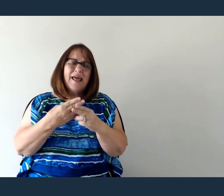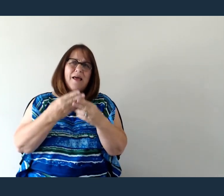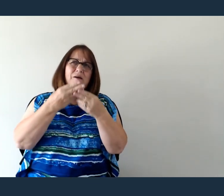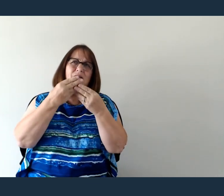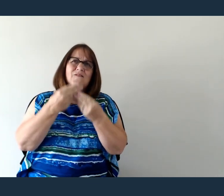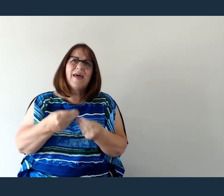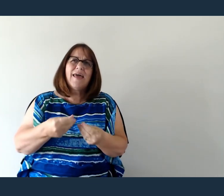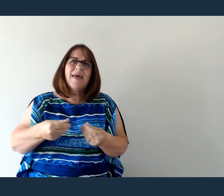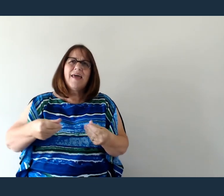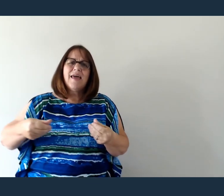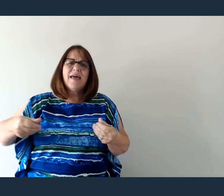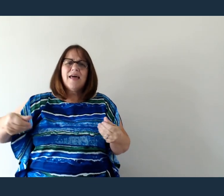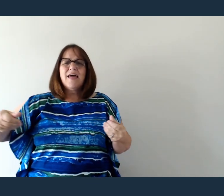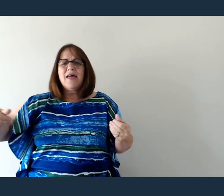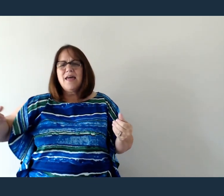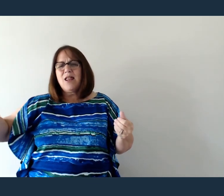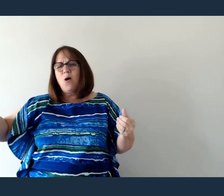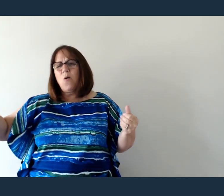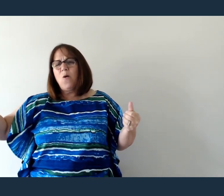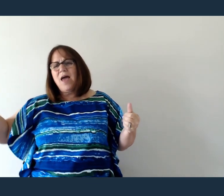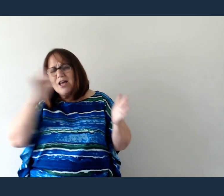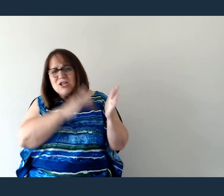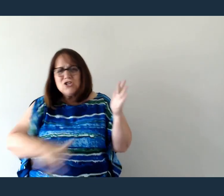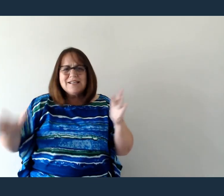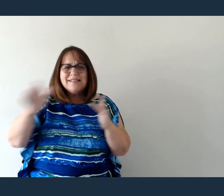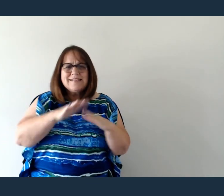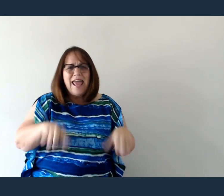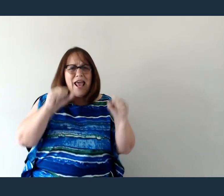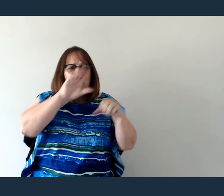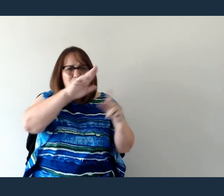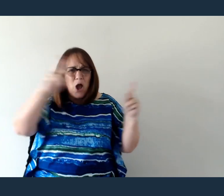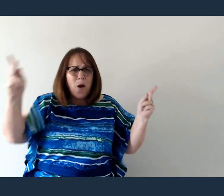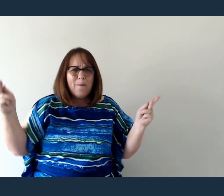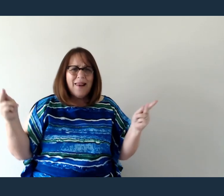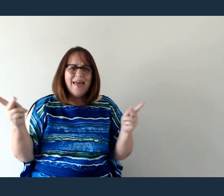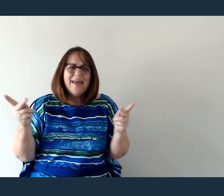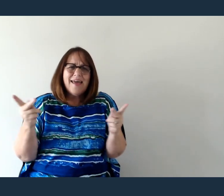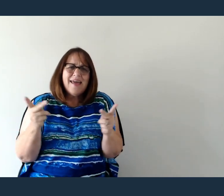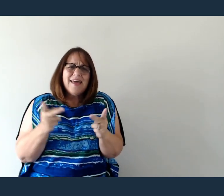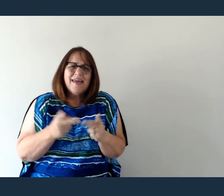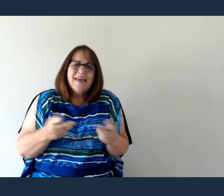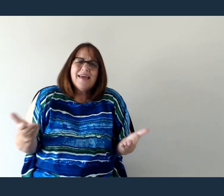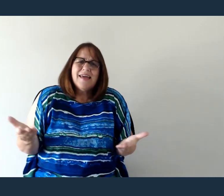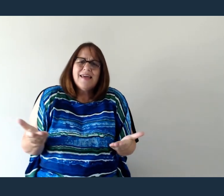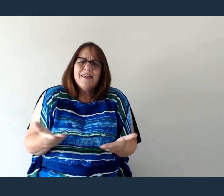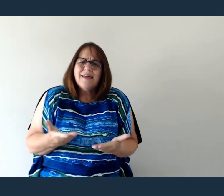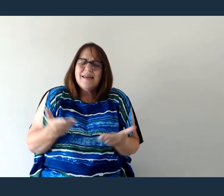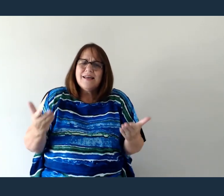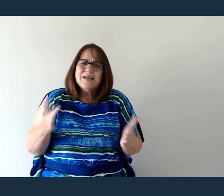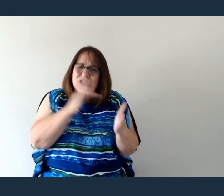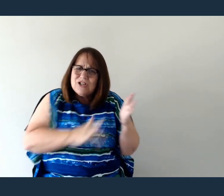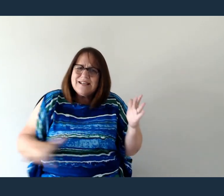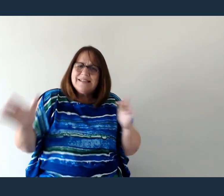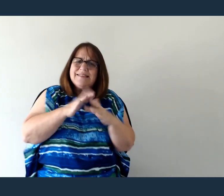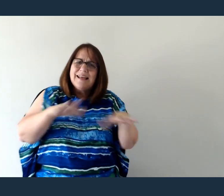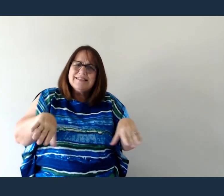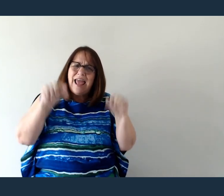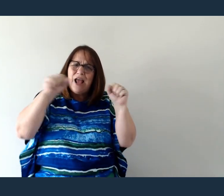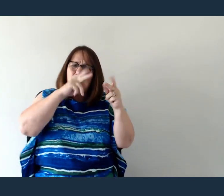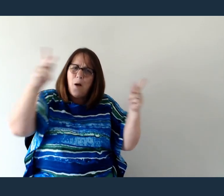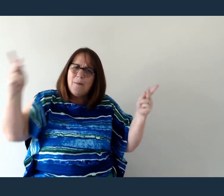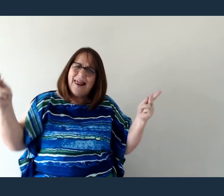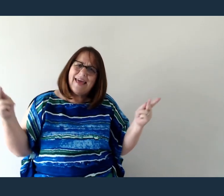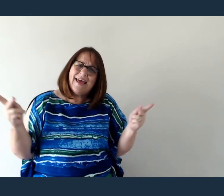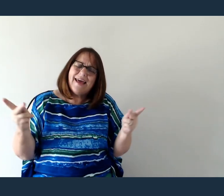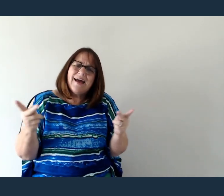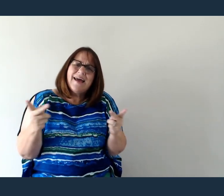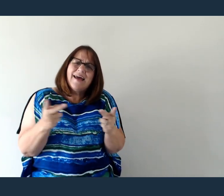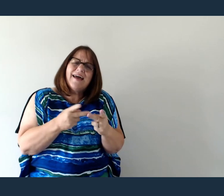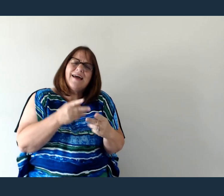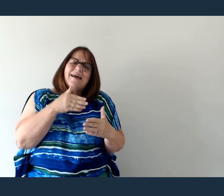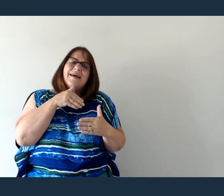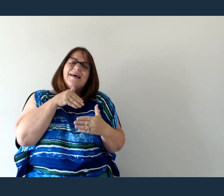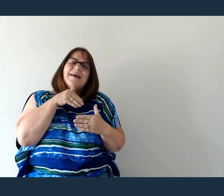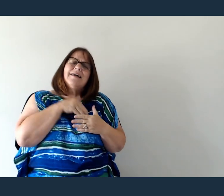Jesus, take Your place Jesus, take Your place